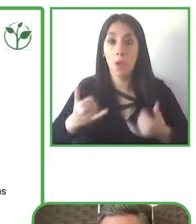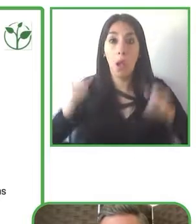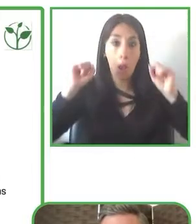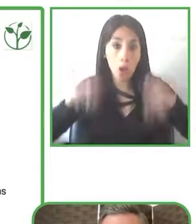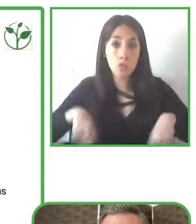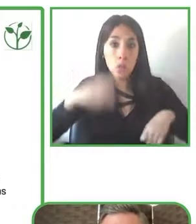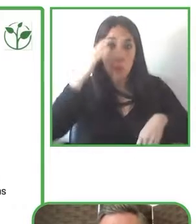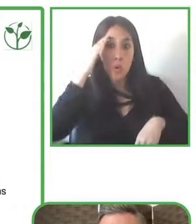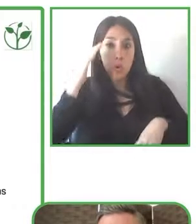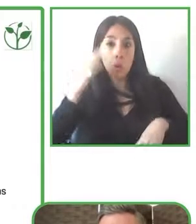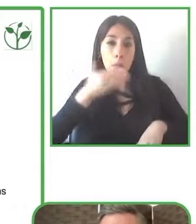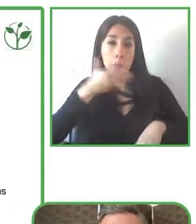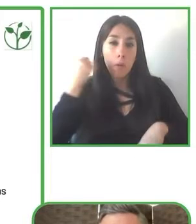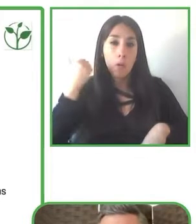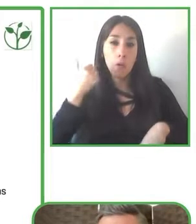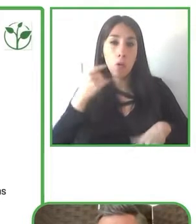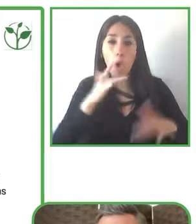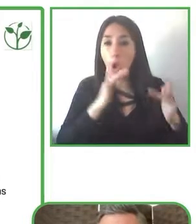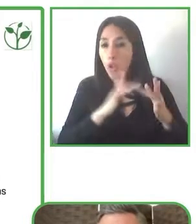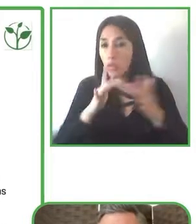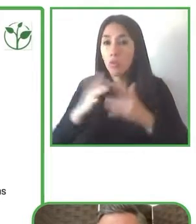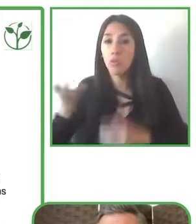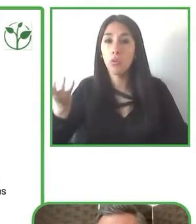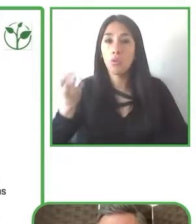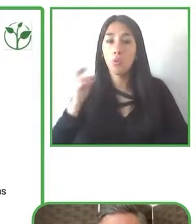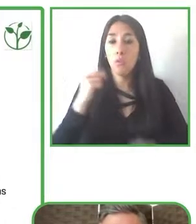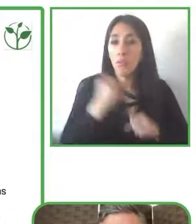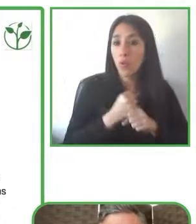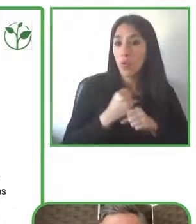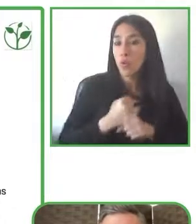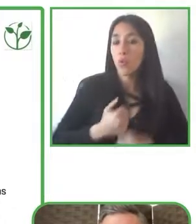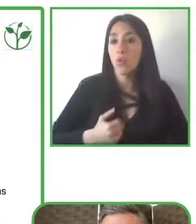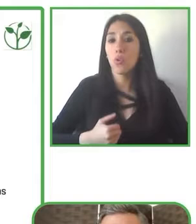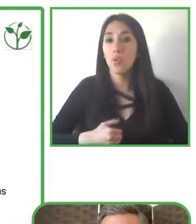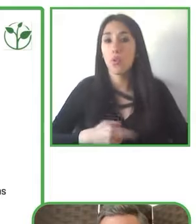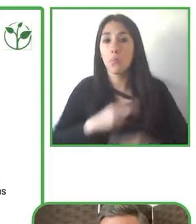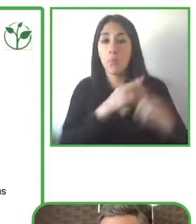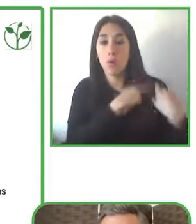government or whether you're working in a museum or an art gallery or a music venue